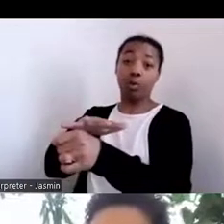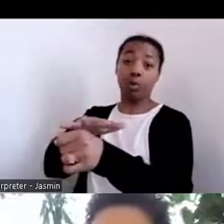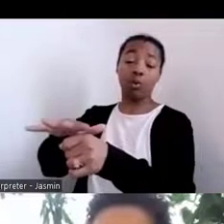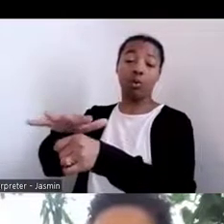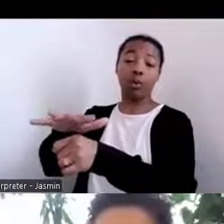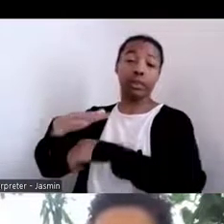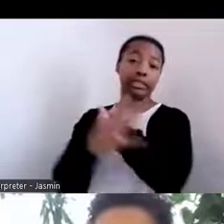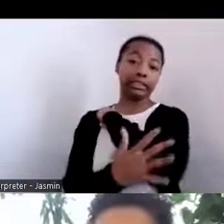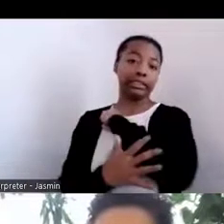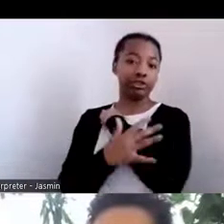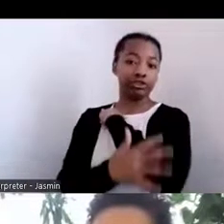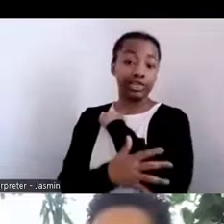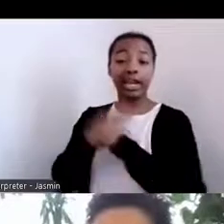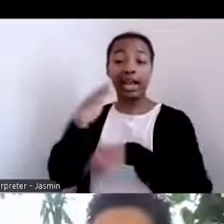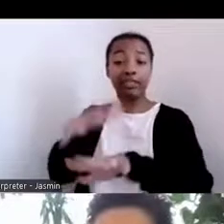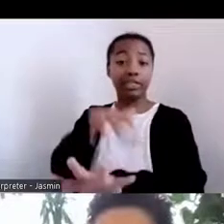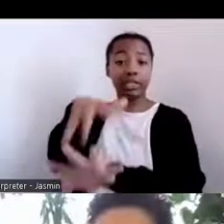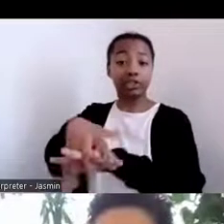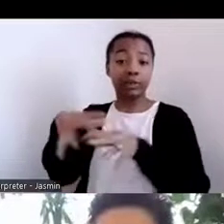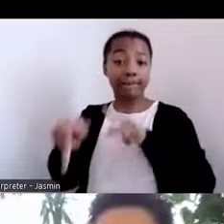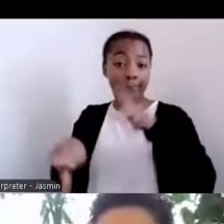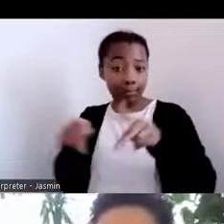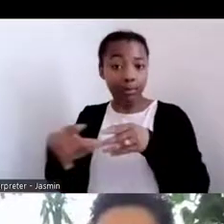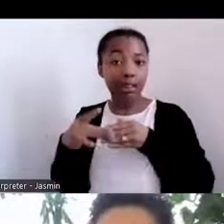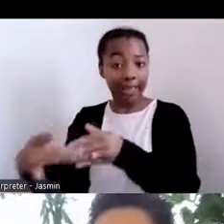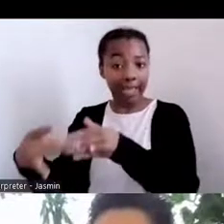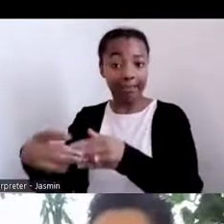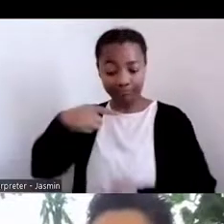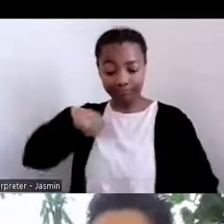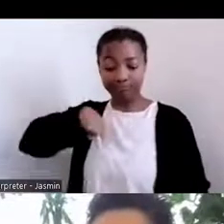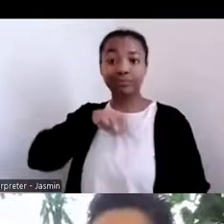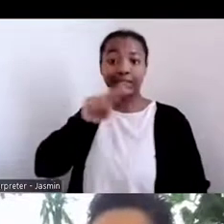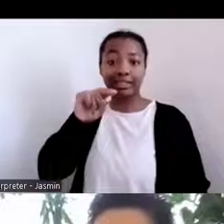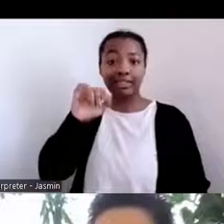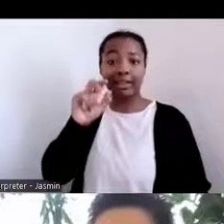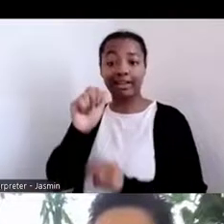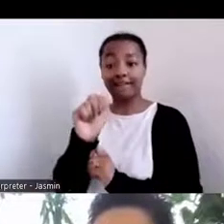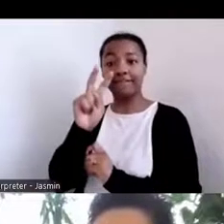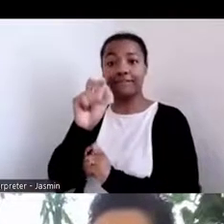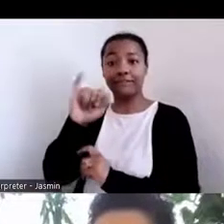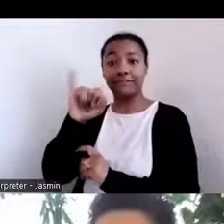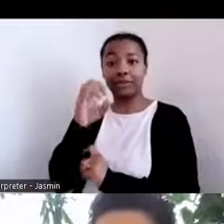It's led by us, as the Navajo Nation is able to make this is a